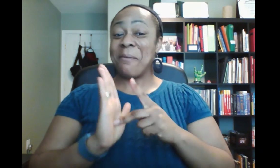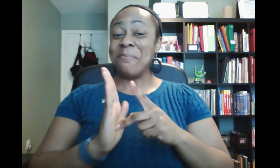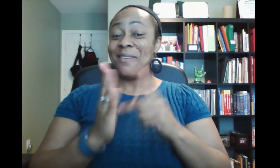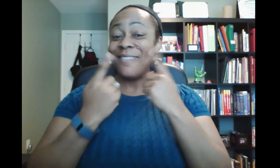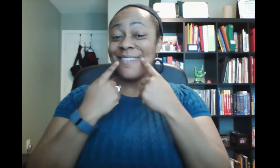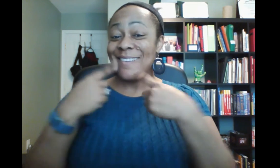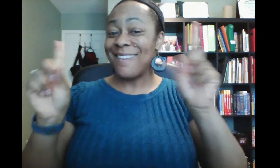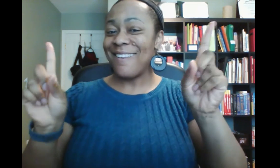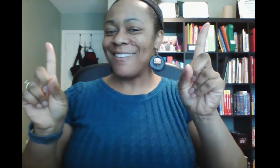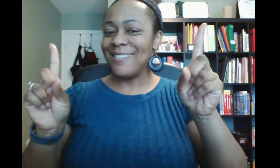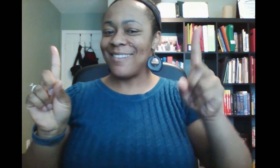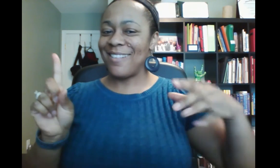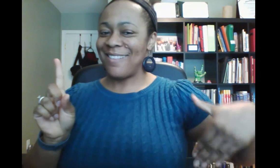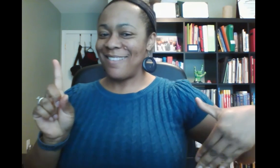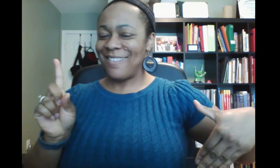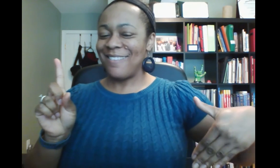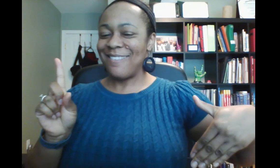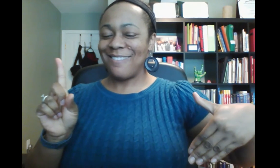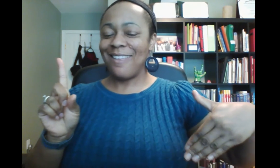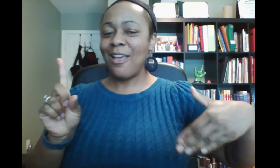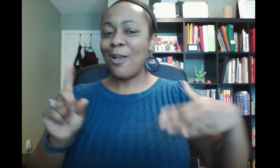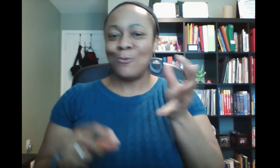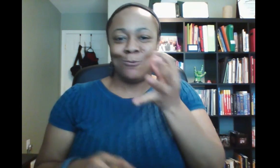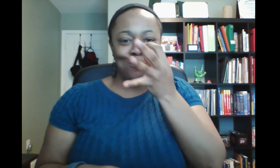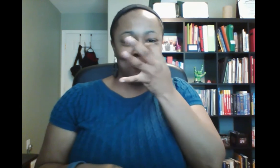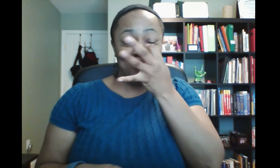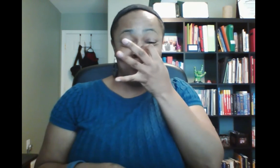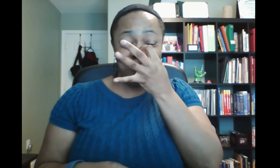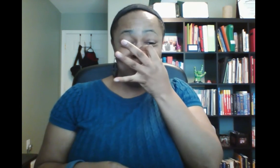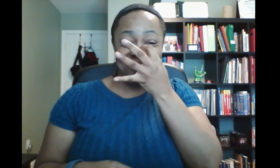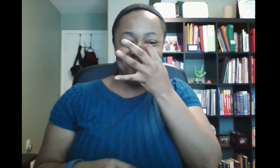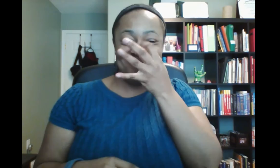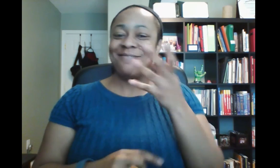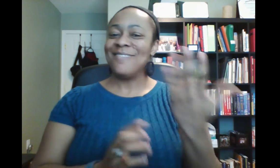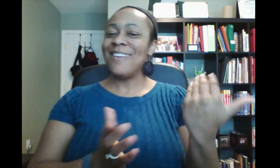that we are not prepared to make an announcement but we will soon.